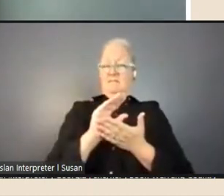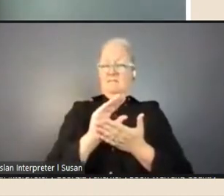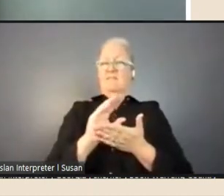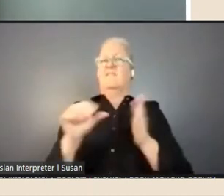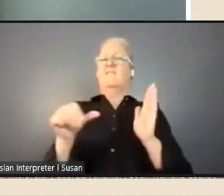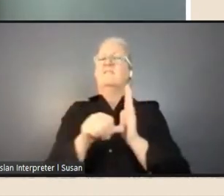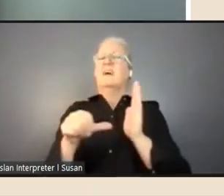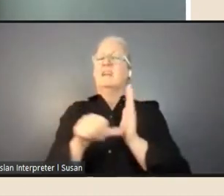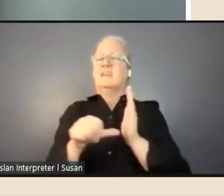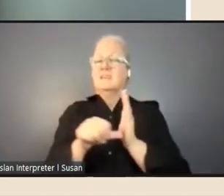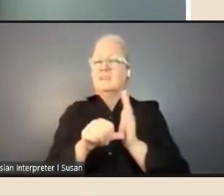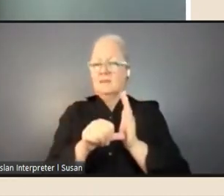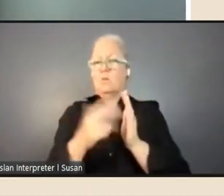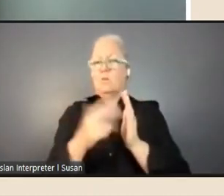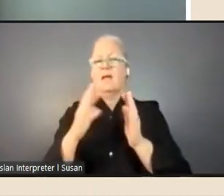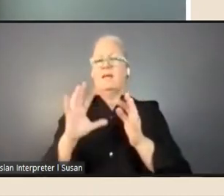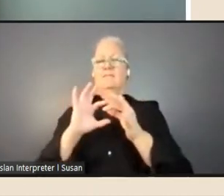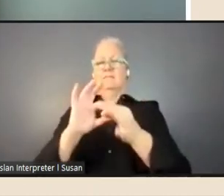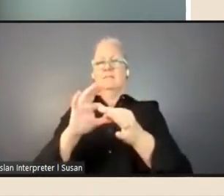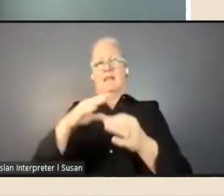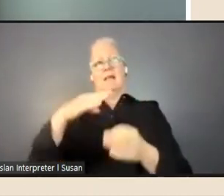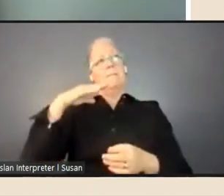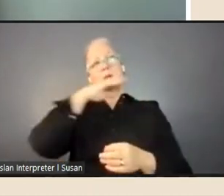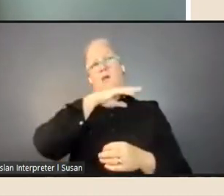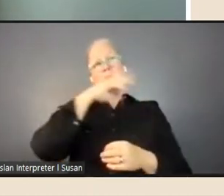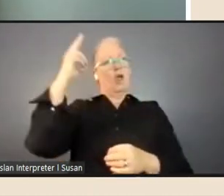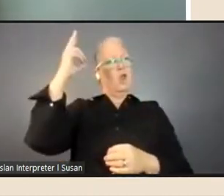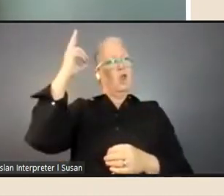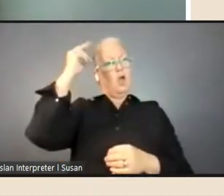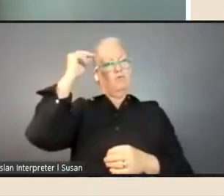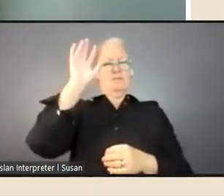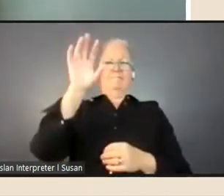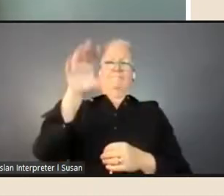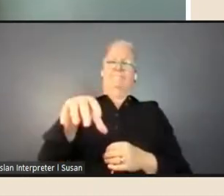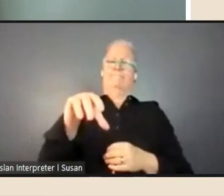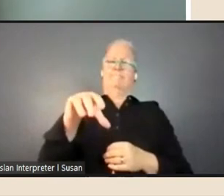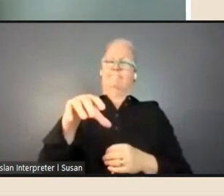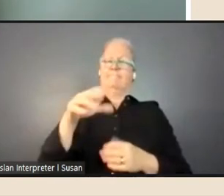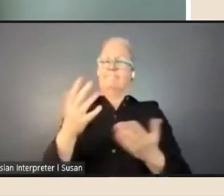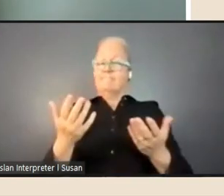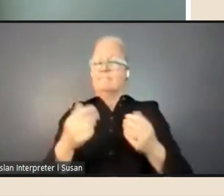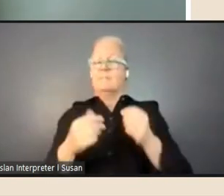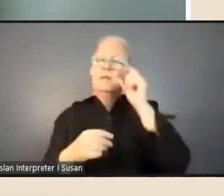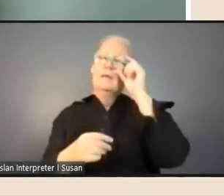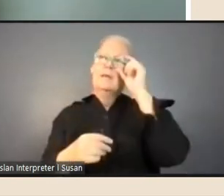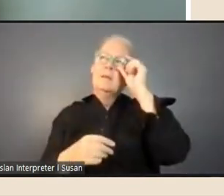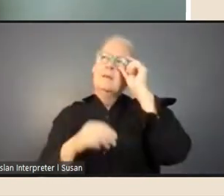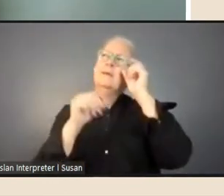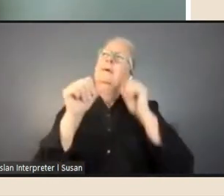a Melbourne library site? Joe: First of all, one of the little bits of information that's